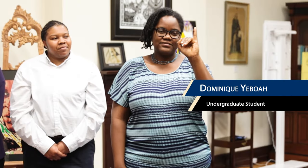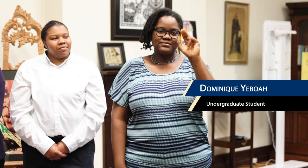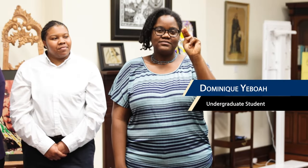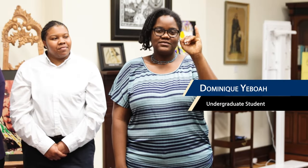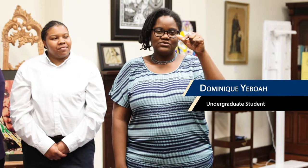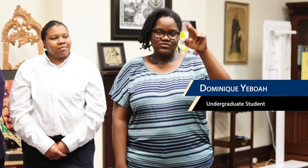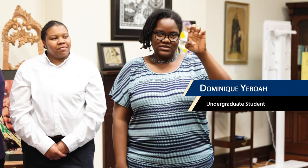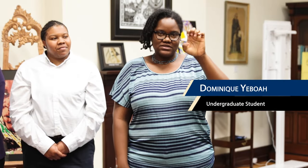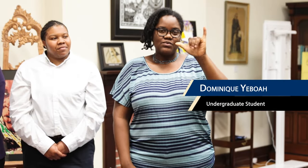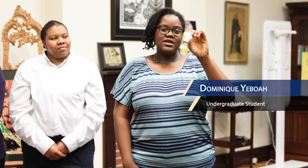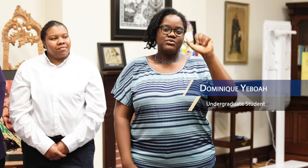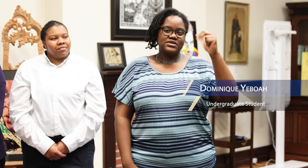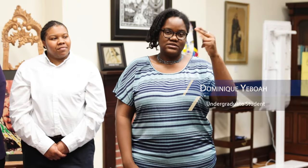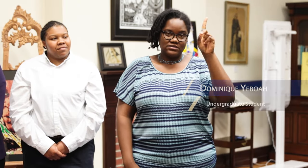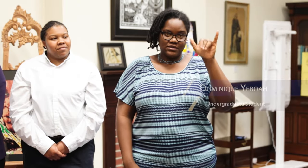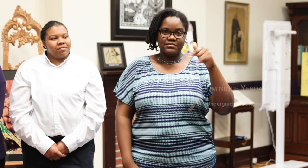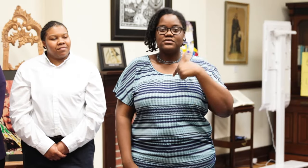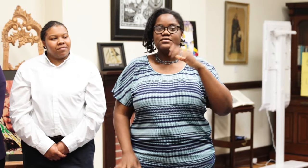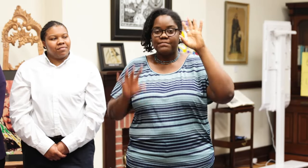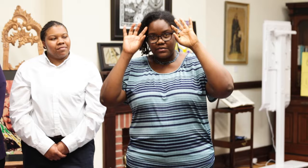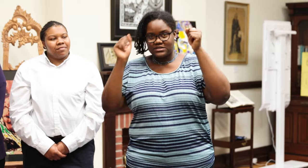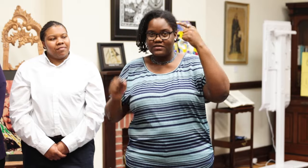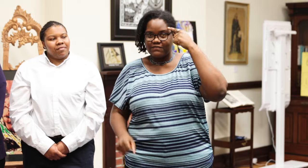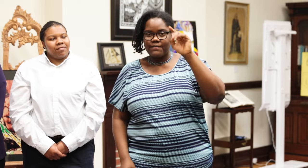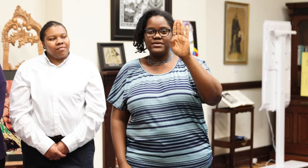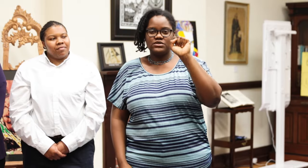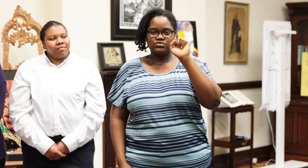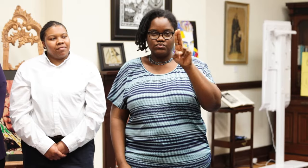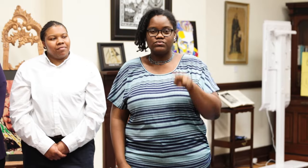I’m Dominique Yeboah, President of BSU: Black Student Union.